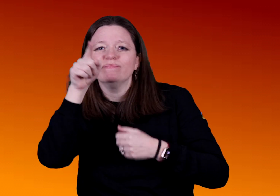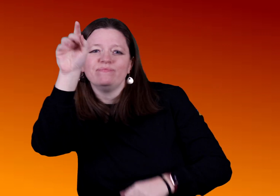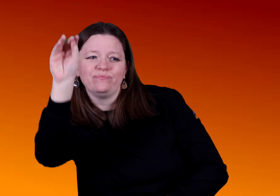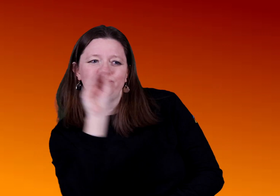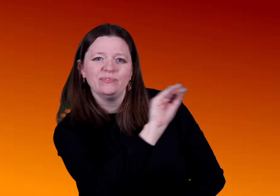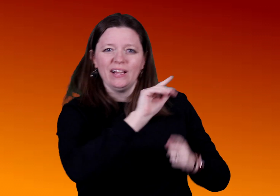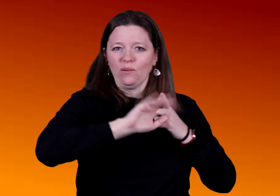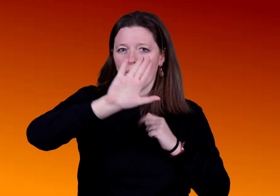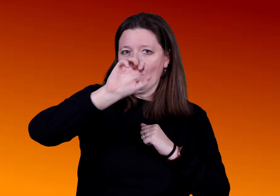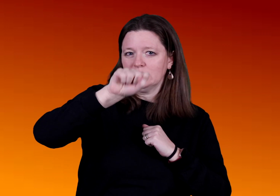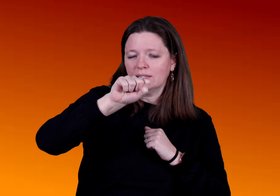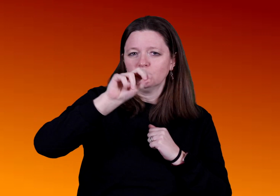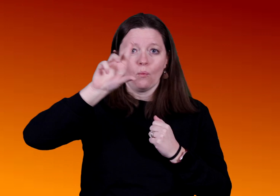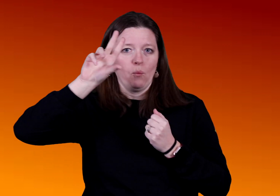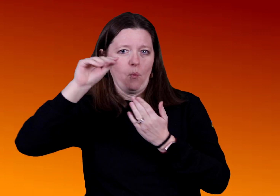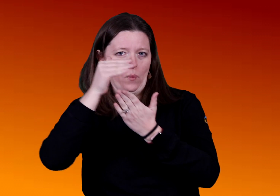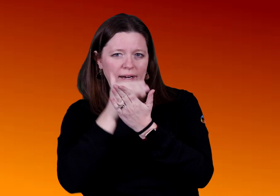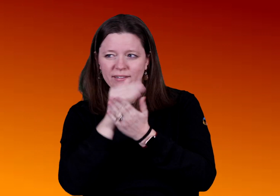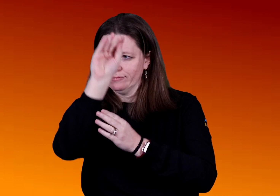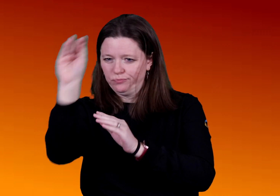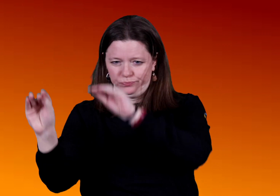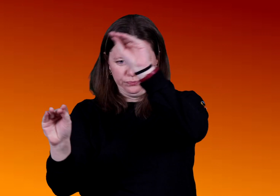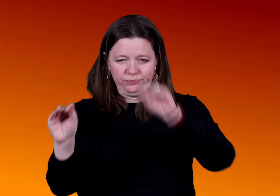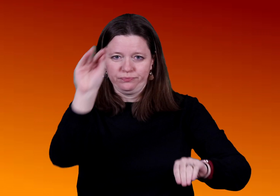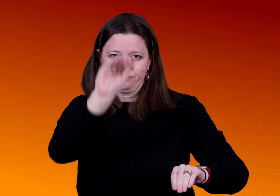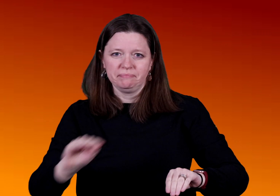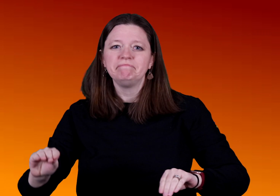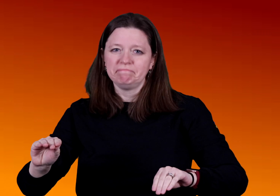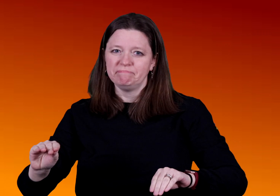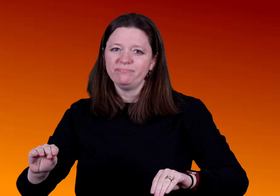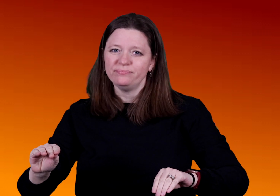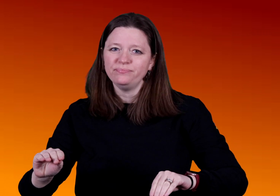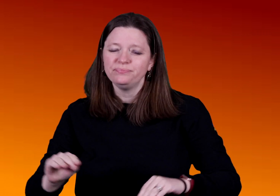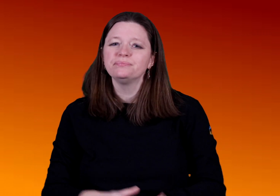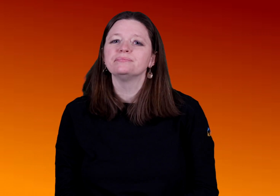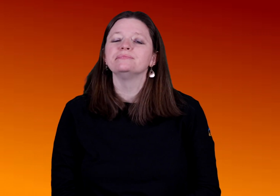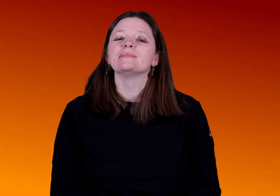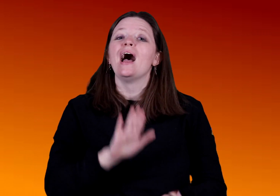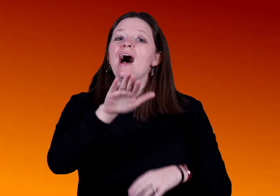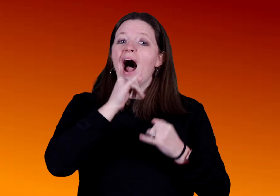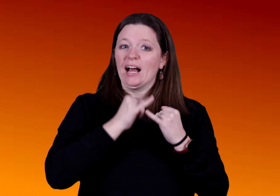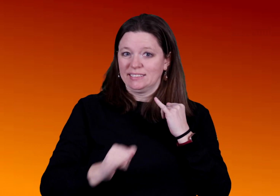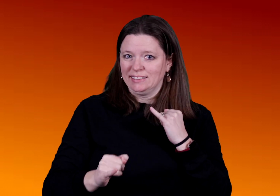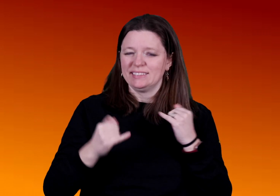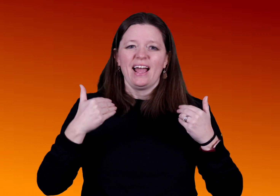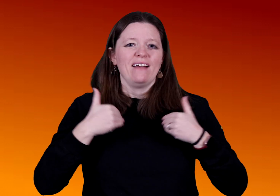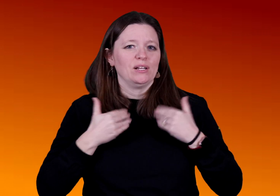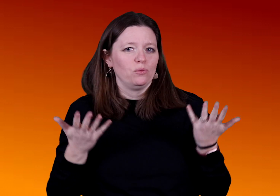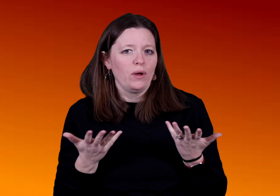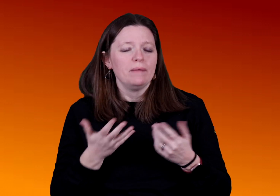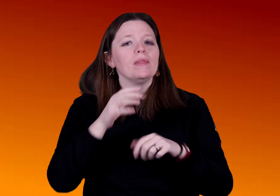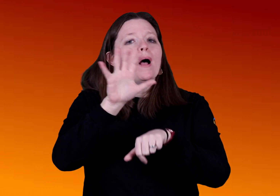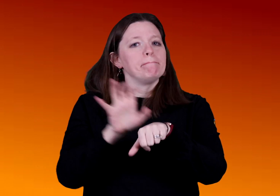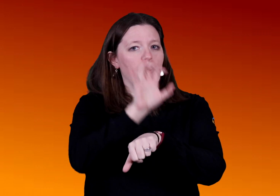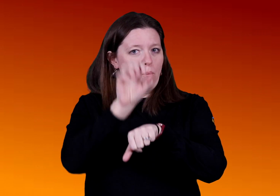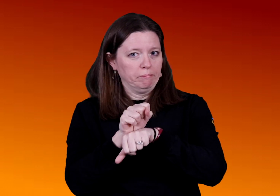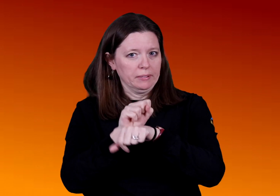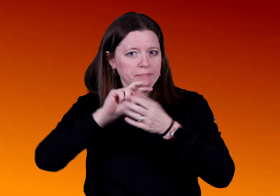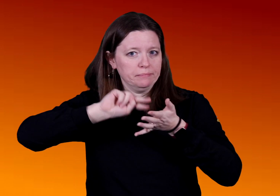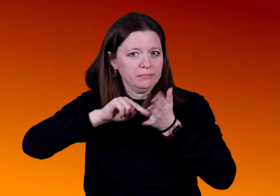to add to the yes or no list in your account. Lastly, we have an appointments section in your account